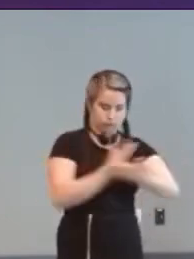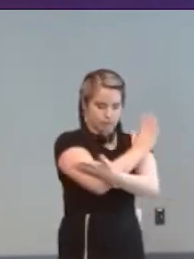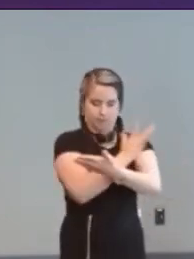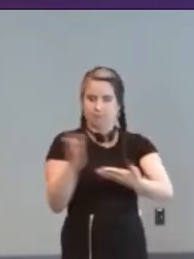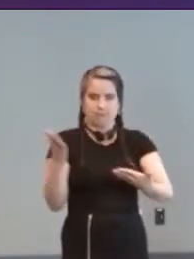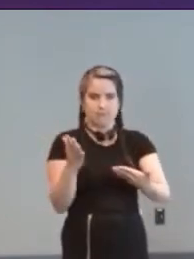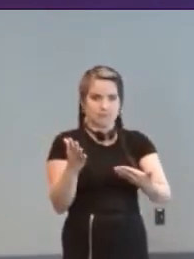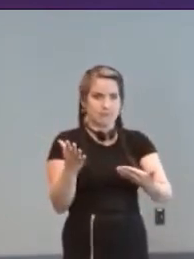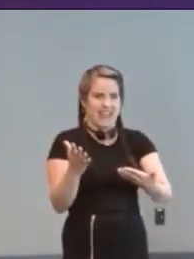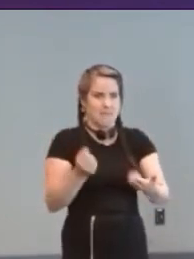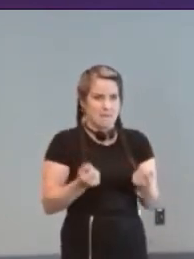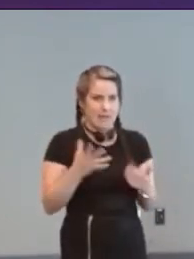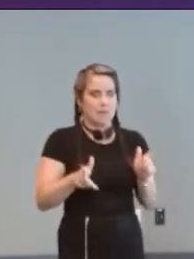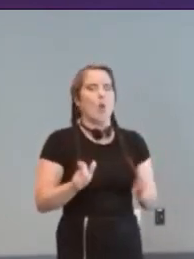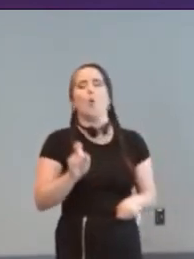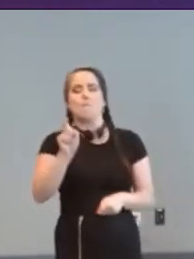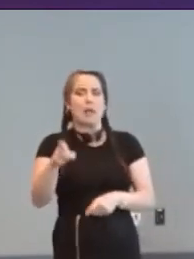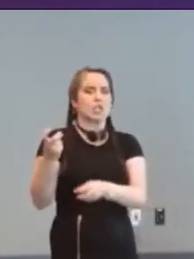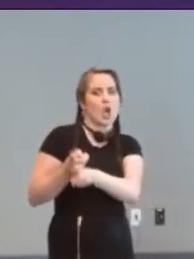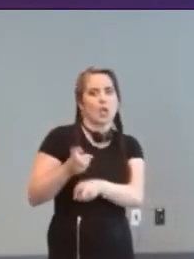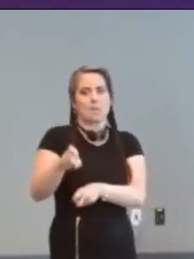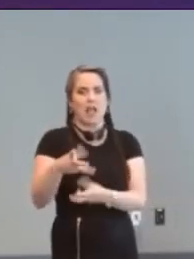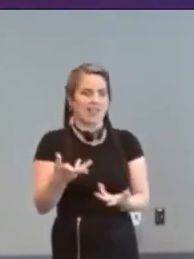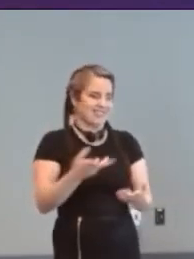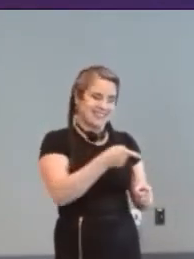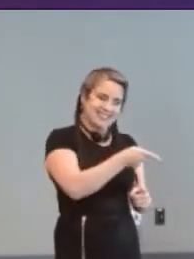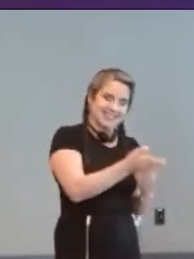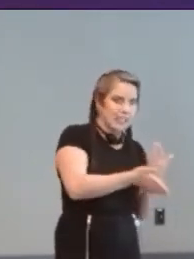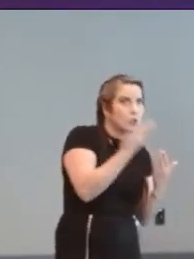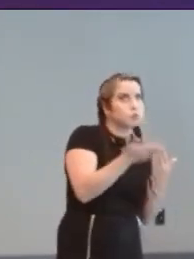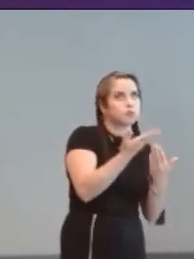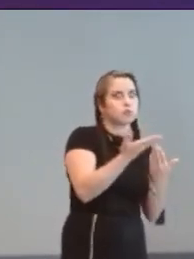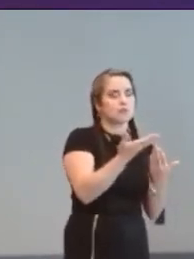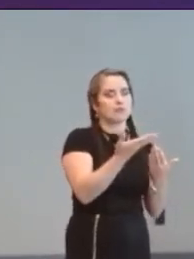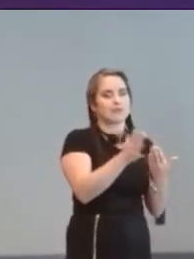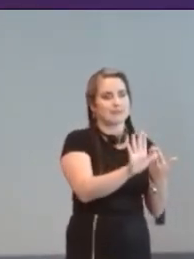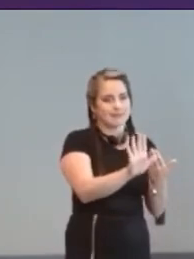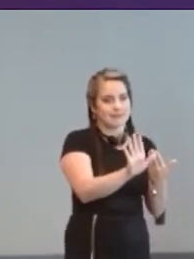and that is an area I think things need to move to people think there's a there's a that's an